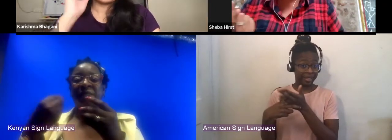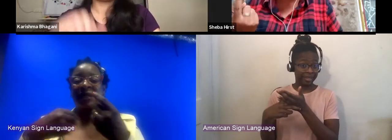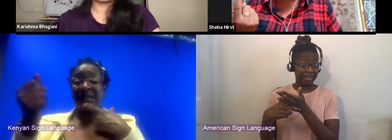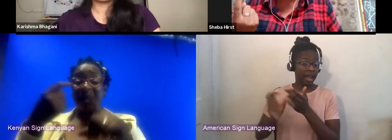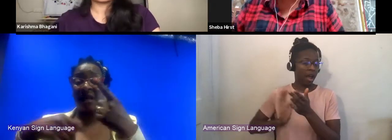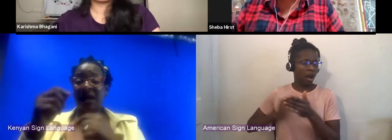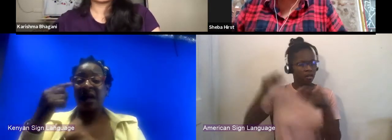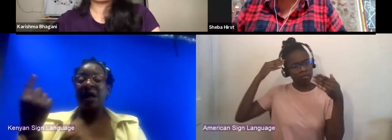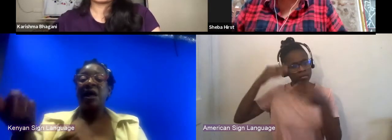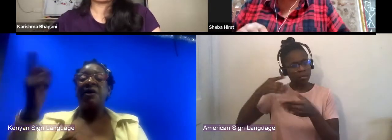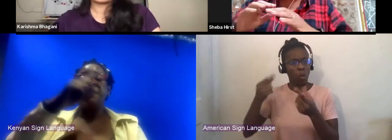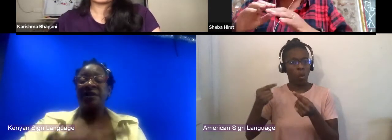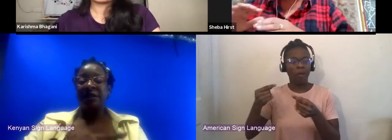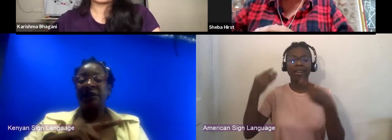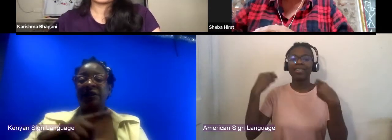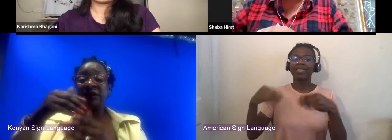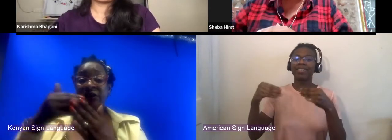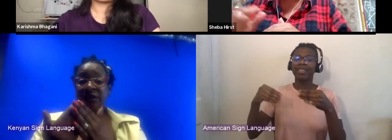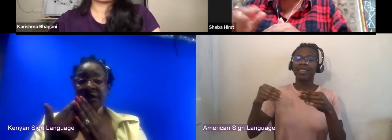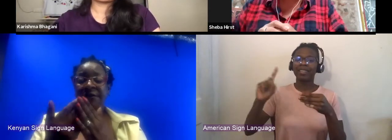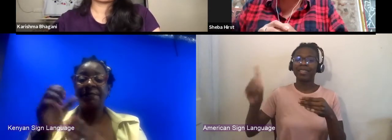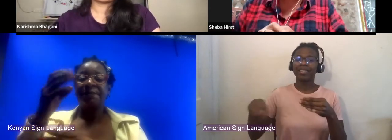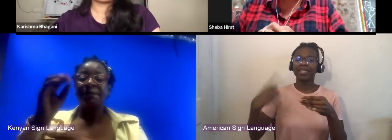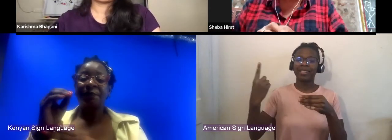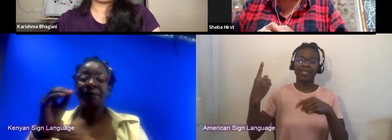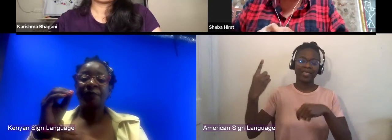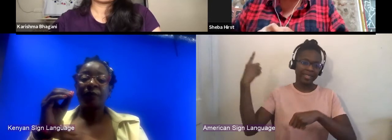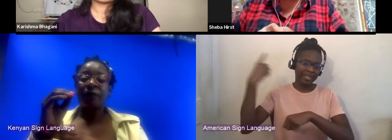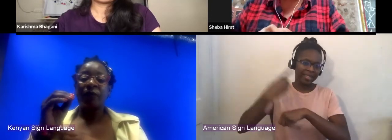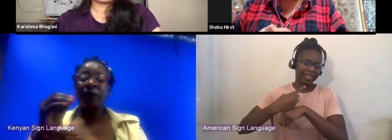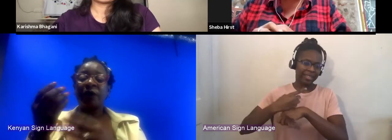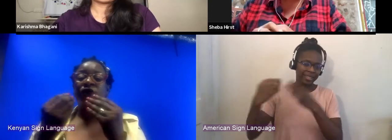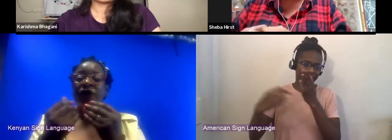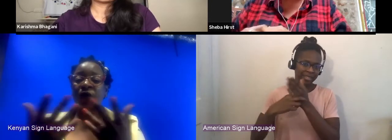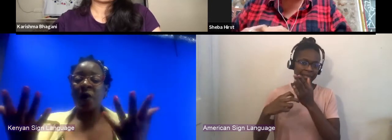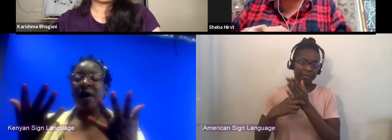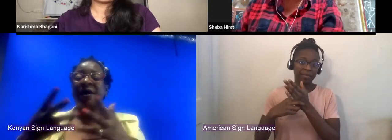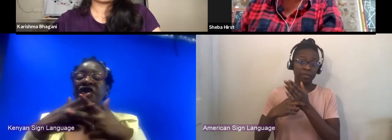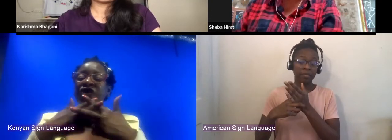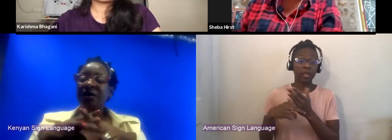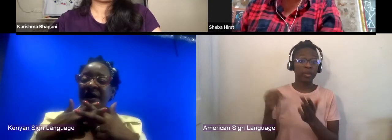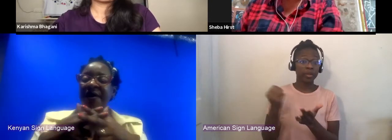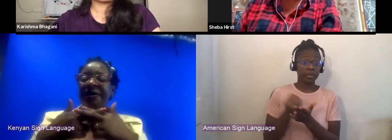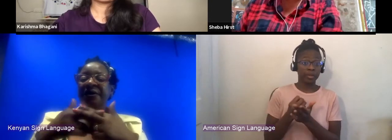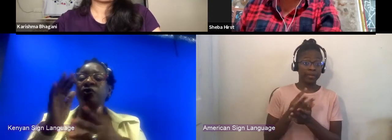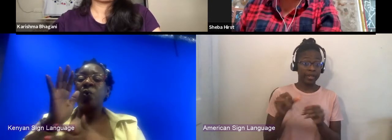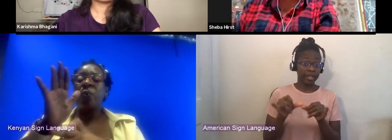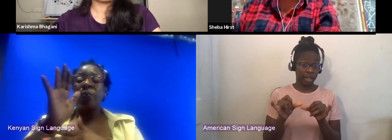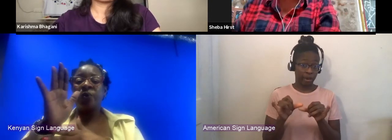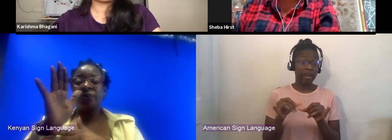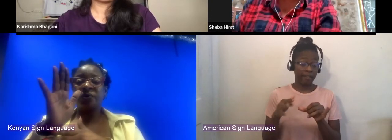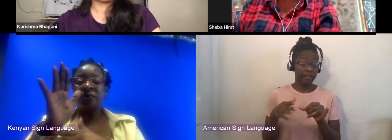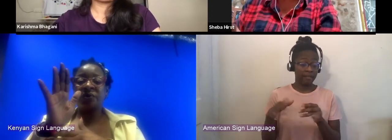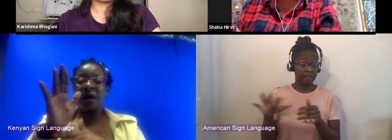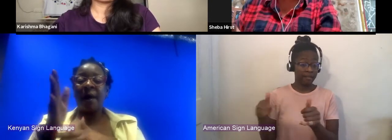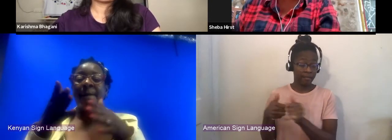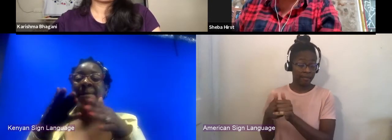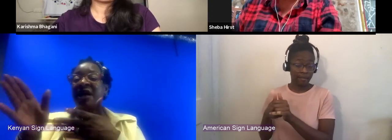And so the whole software engineering behind the scenes that those platforms had was really geared to one